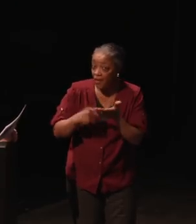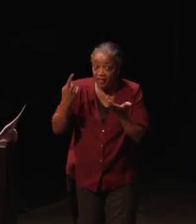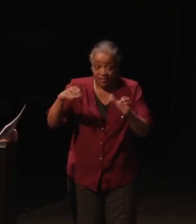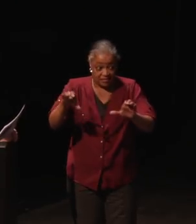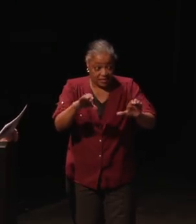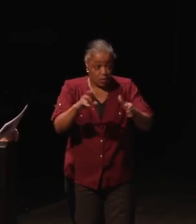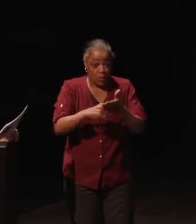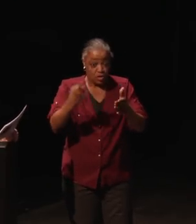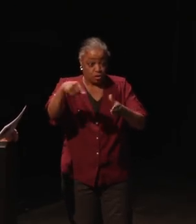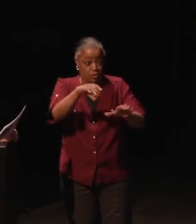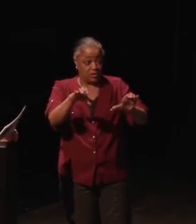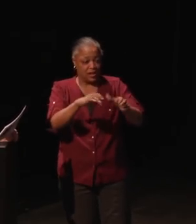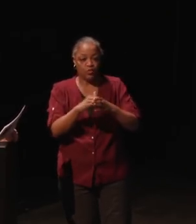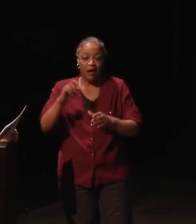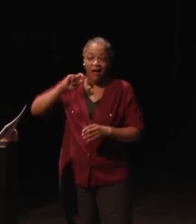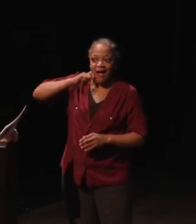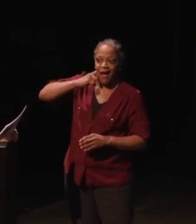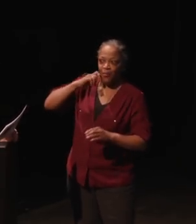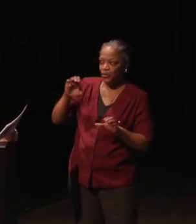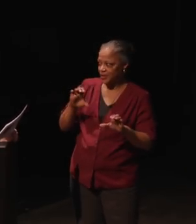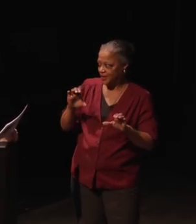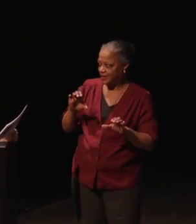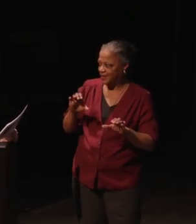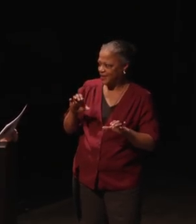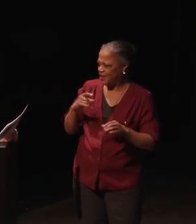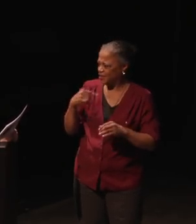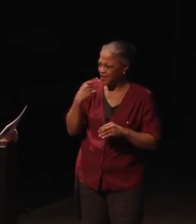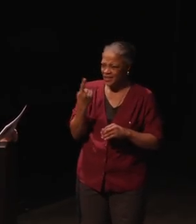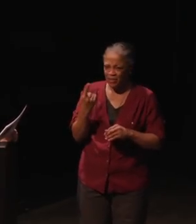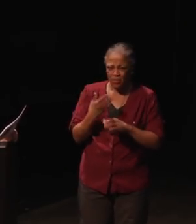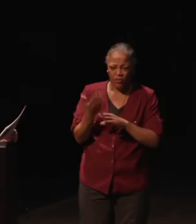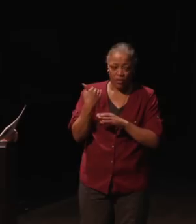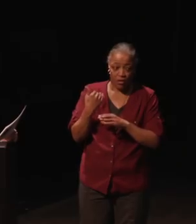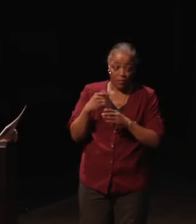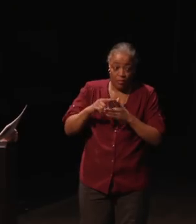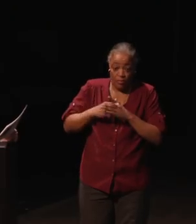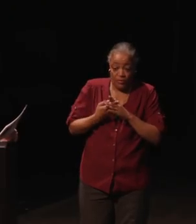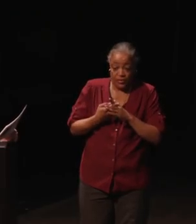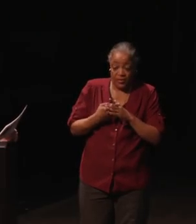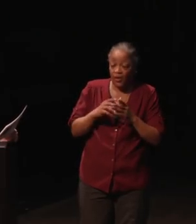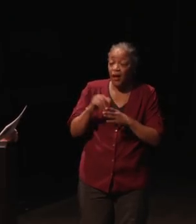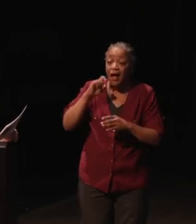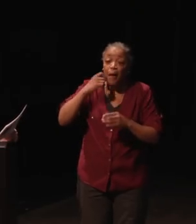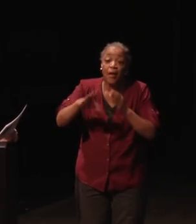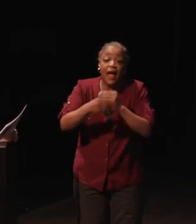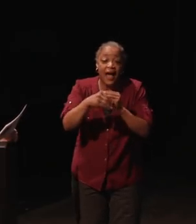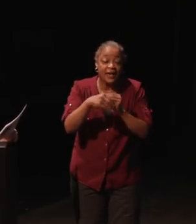what you all did was what Apple did. Well, I was telling somebody this before I began. When they'd added captioning to